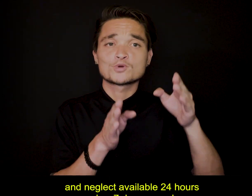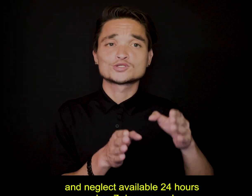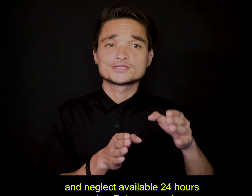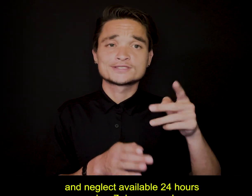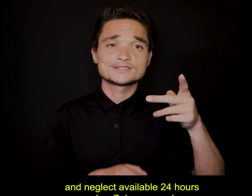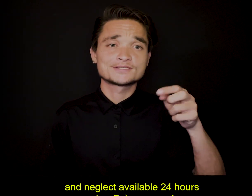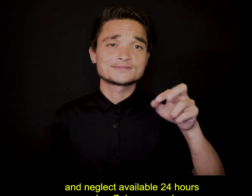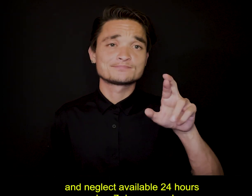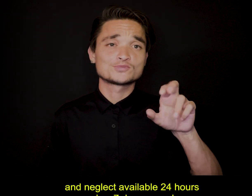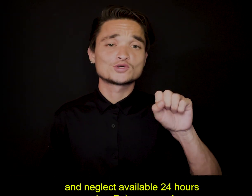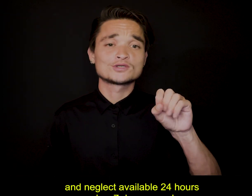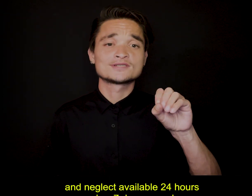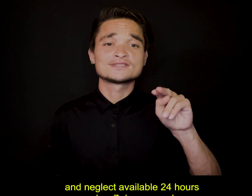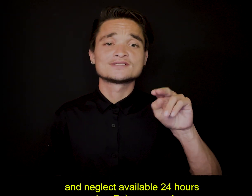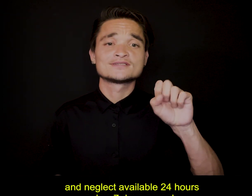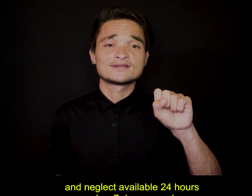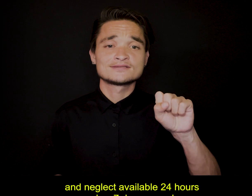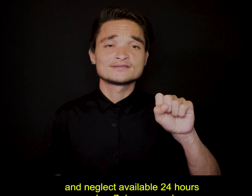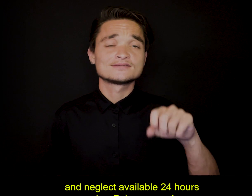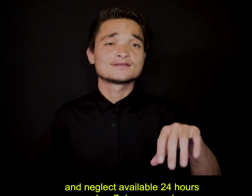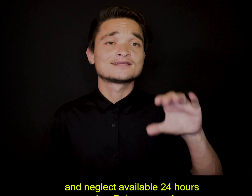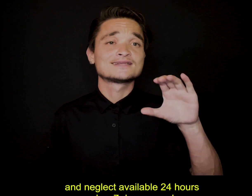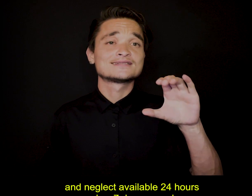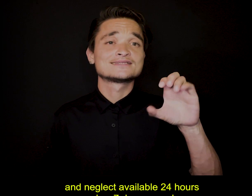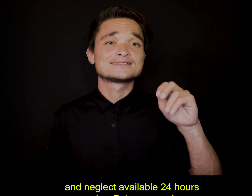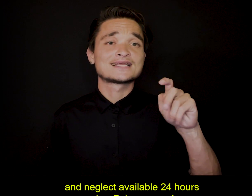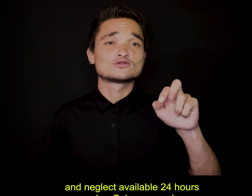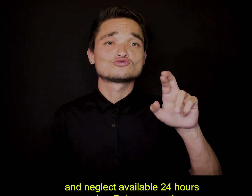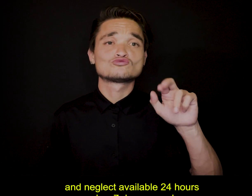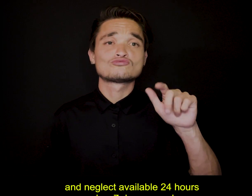and neglect available 24 hours a day, 7 days a week.